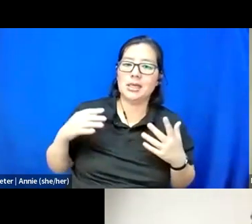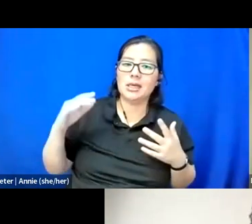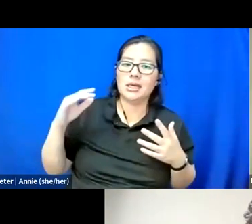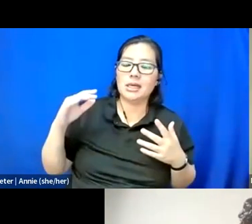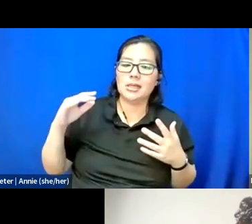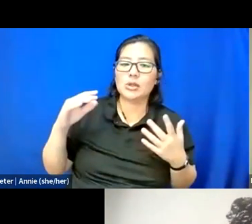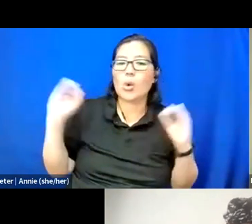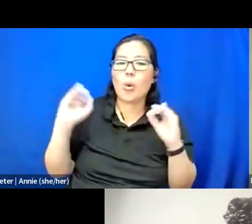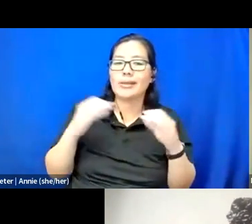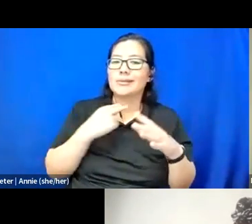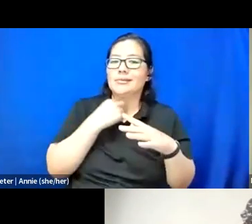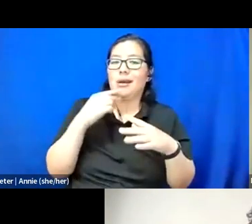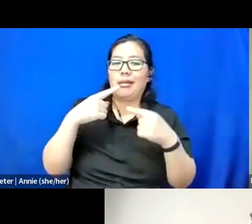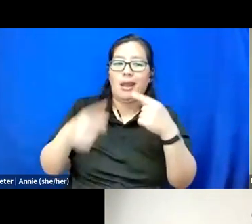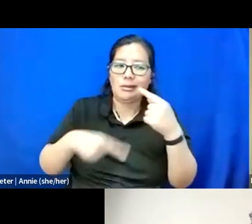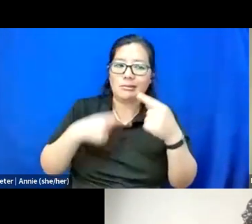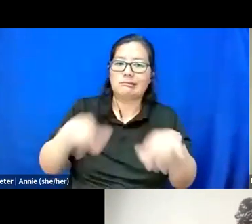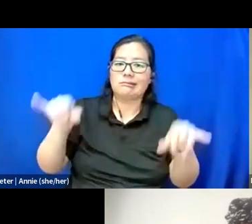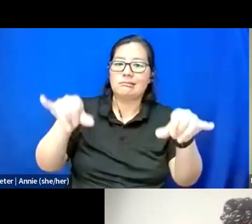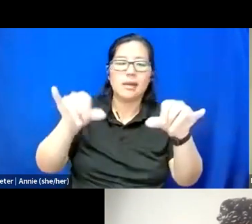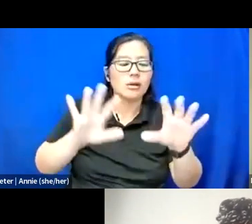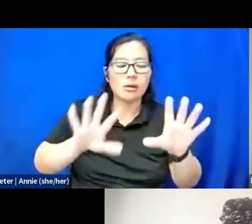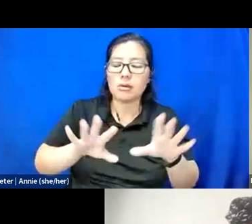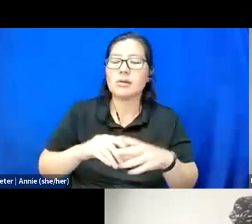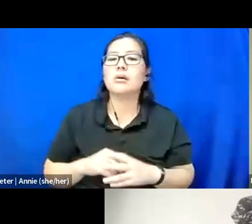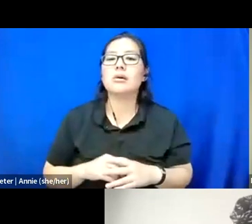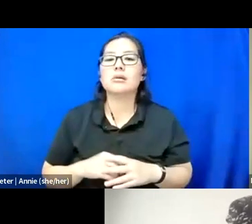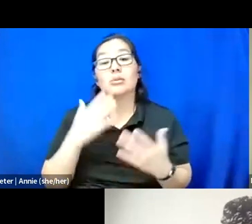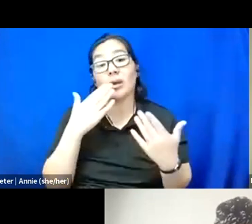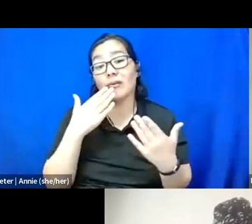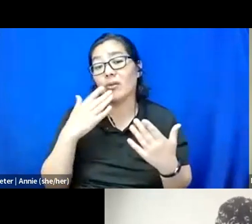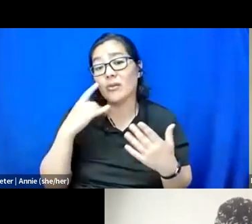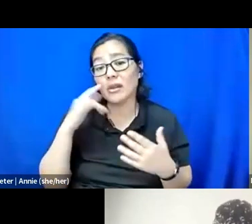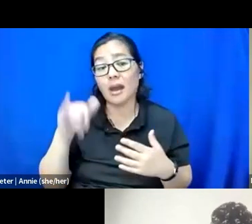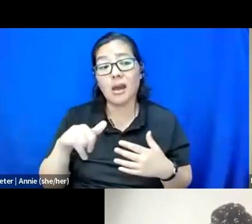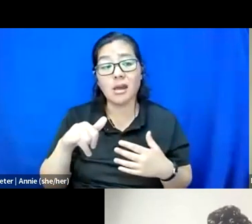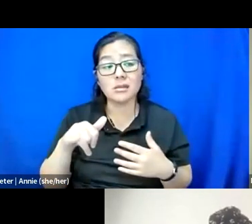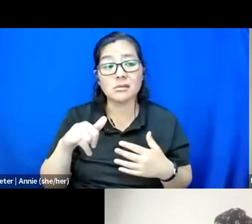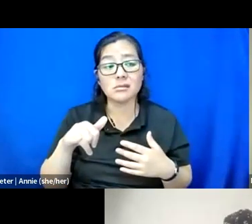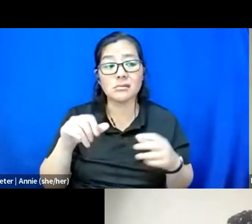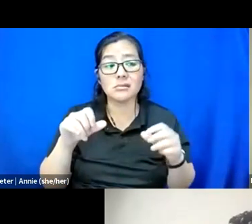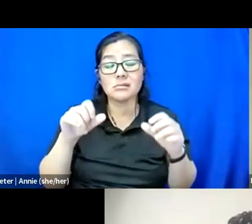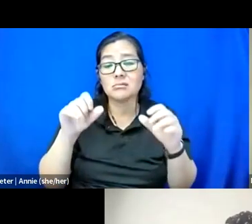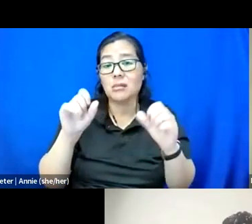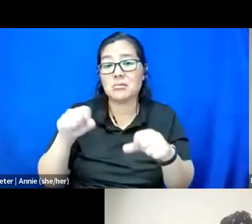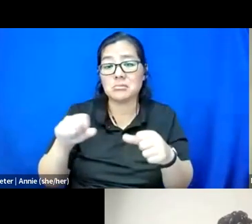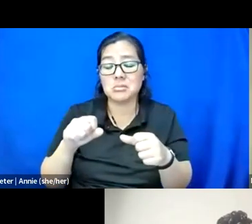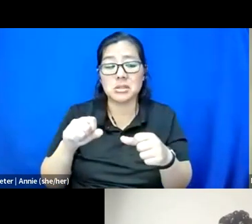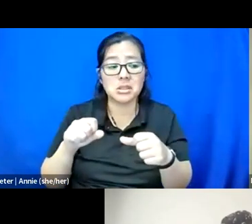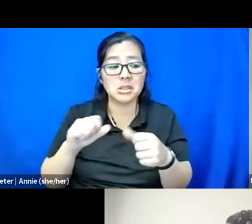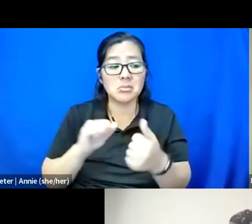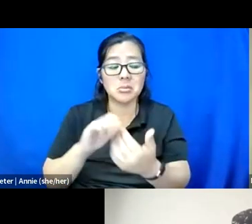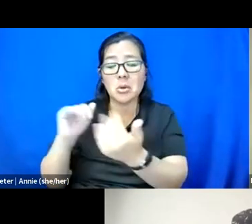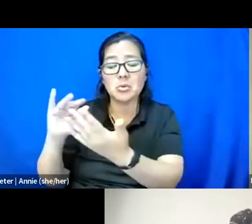And so, just very grateful for that possibility model and that work that people have done.